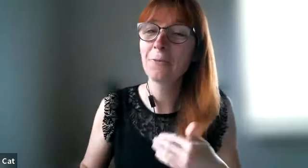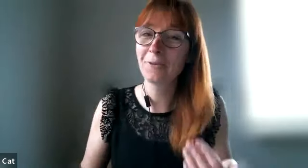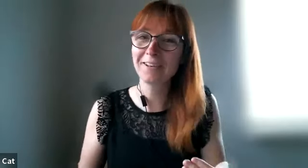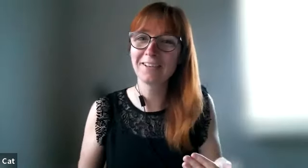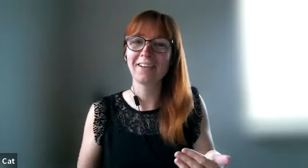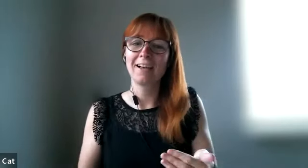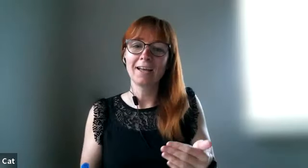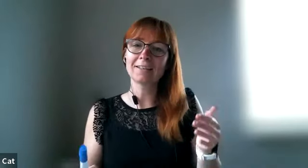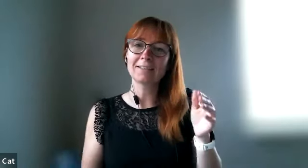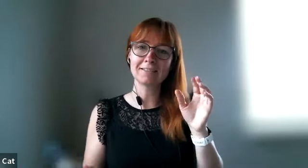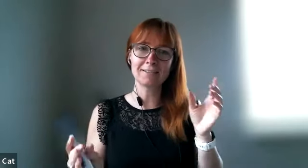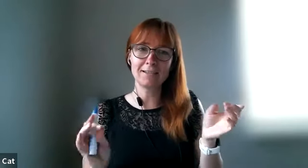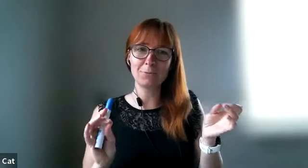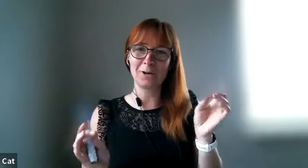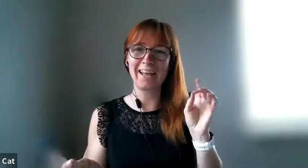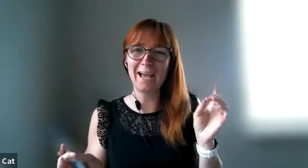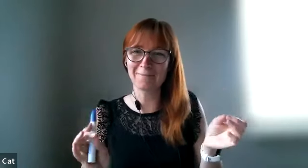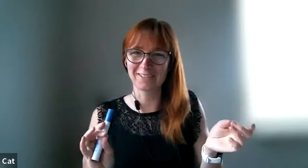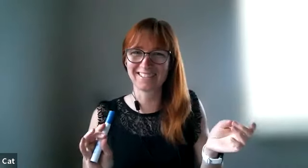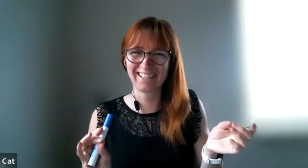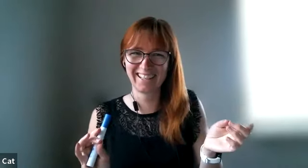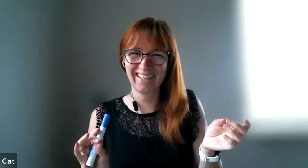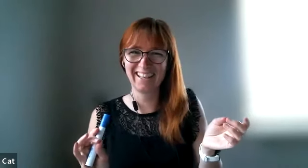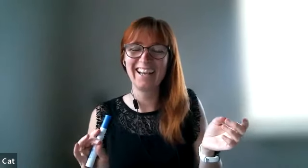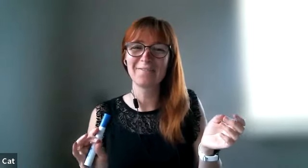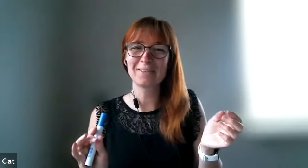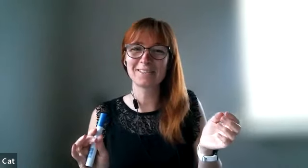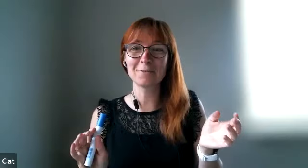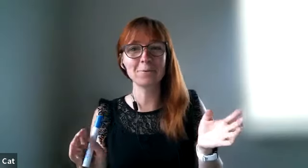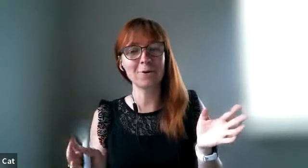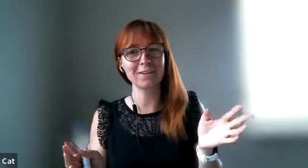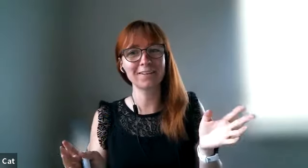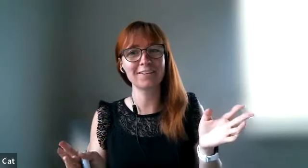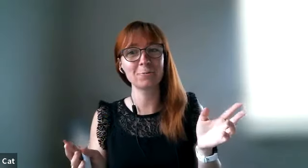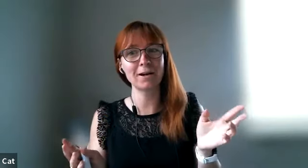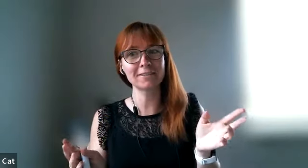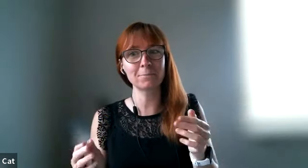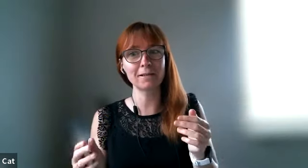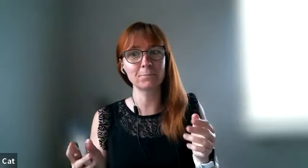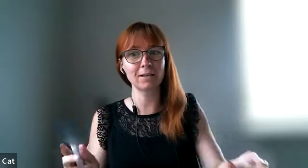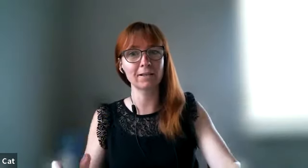with another and then see what happens because at some point your partner might be like